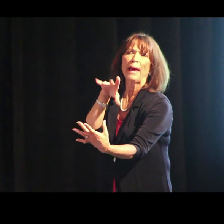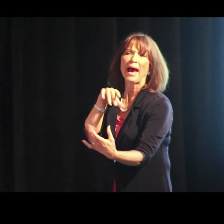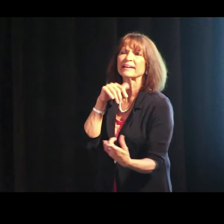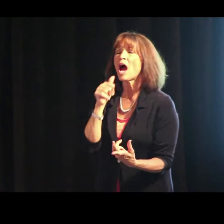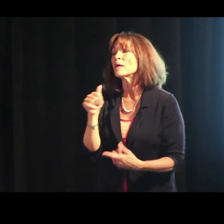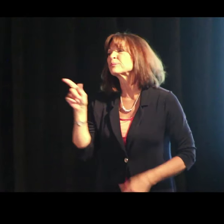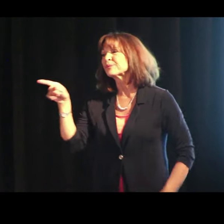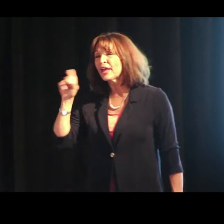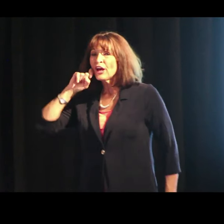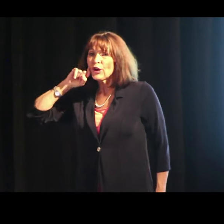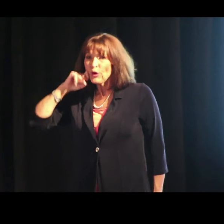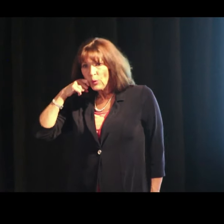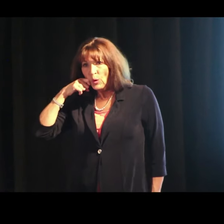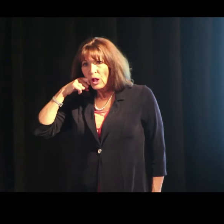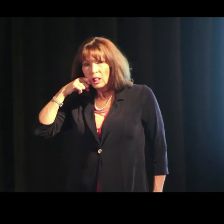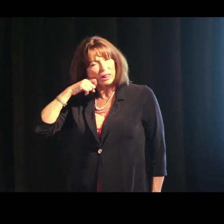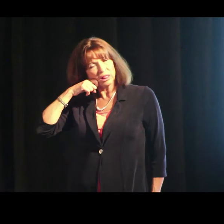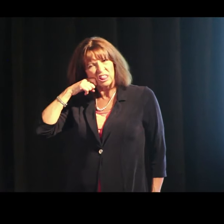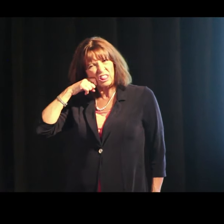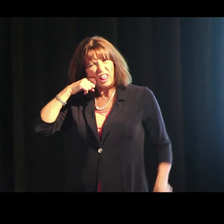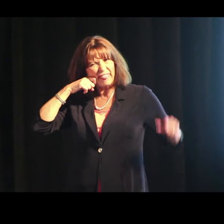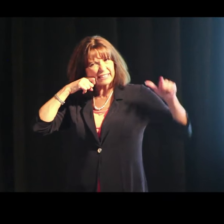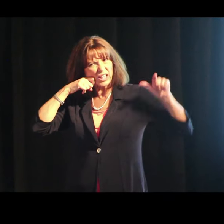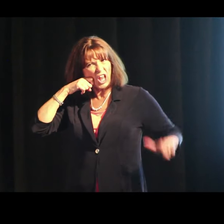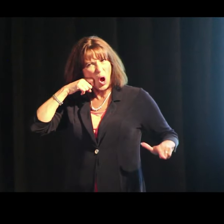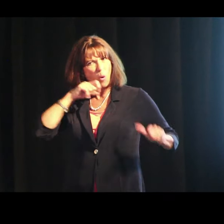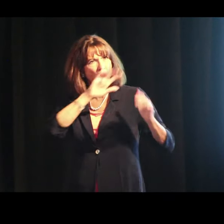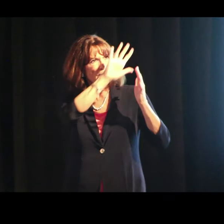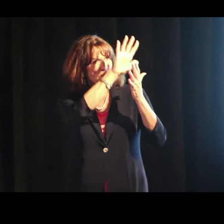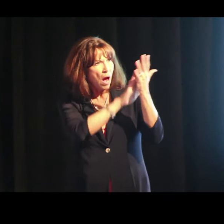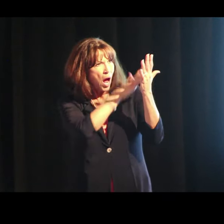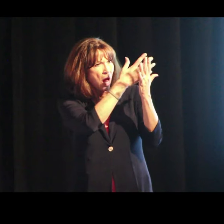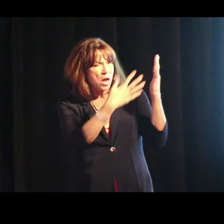and that's just “Cool,”